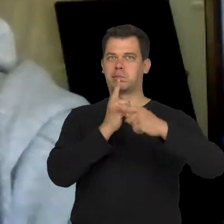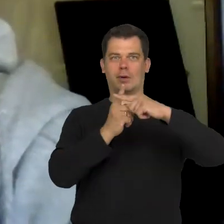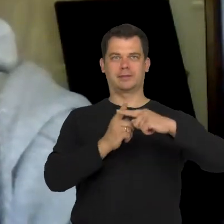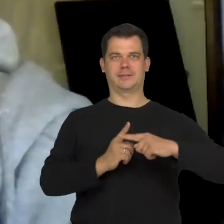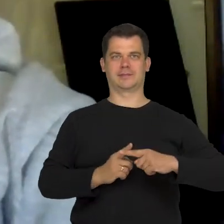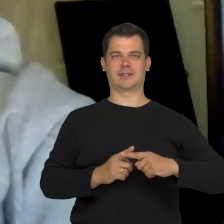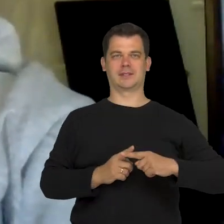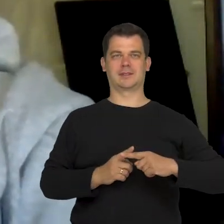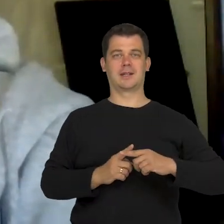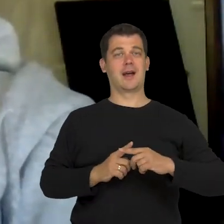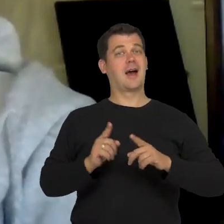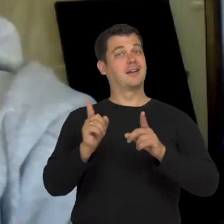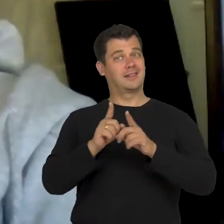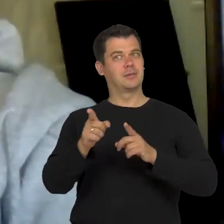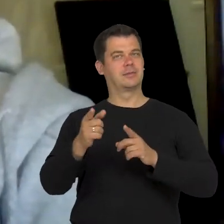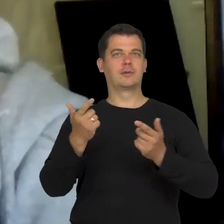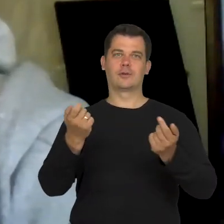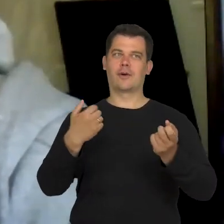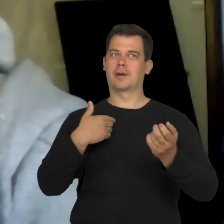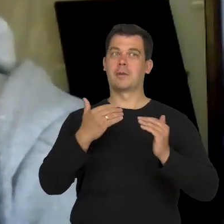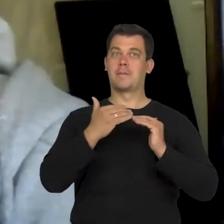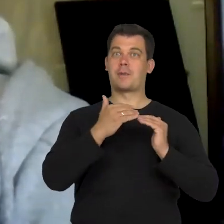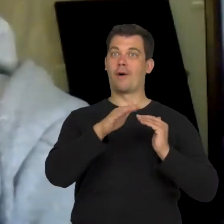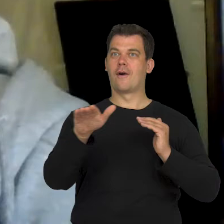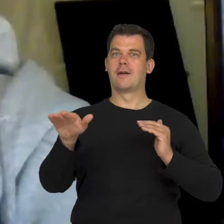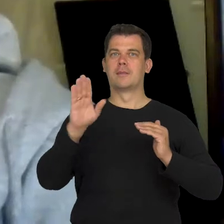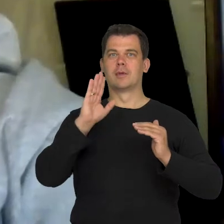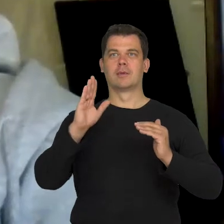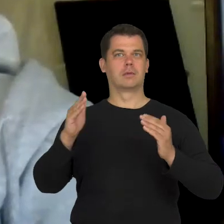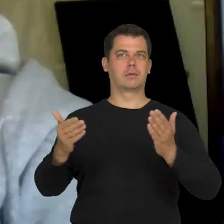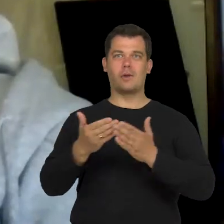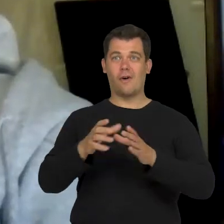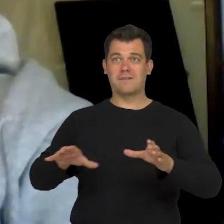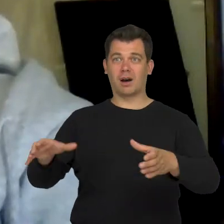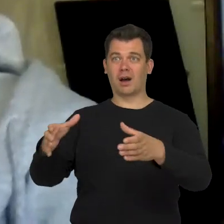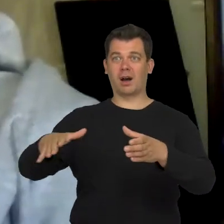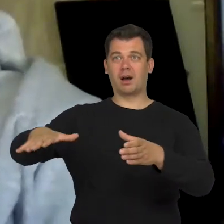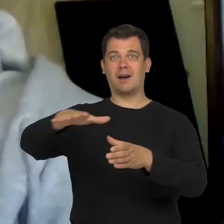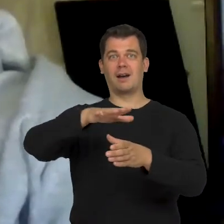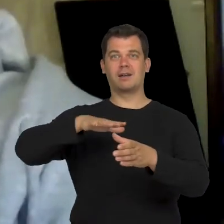But also an area, which was challenging in a way because it wasn't easy.